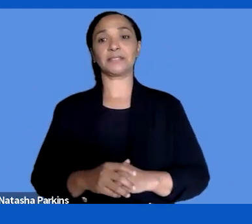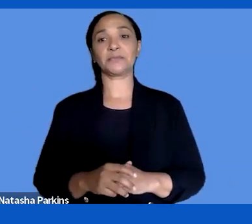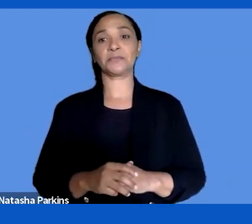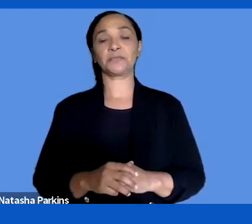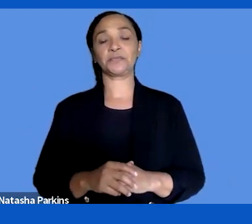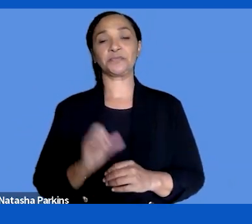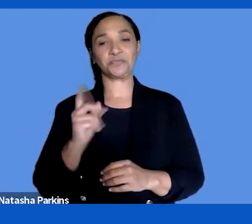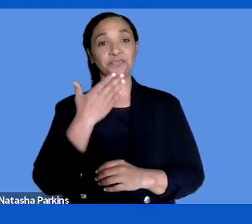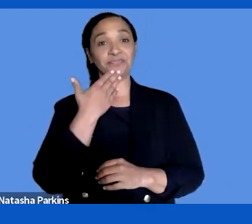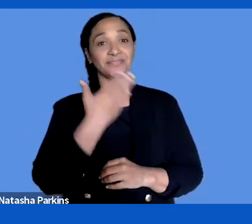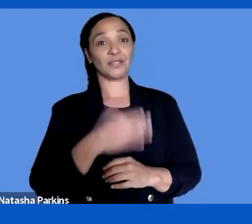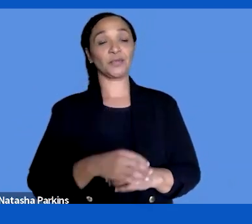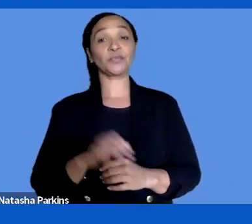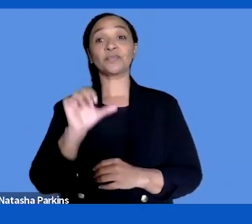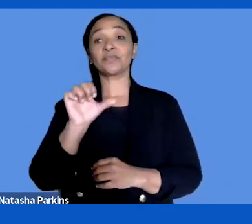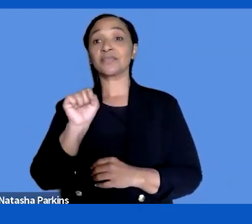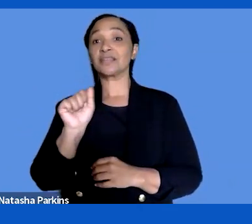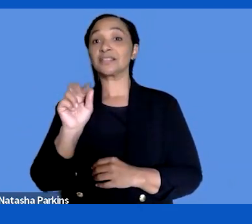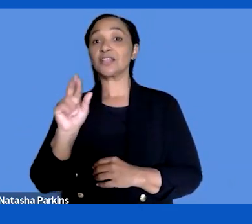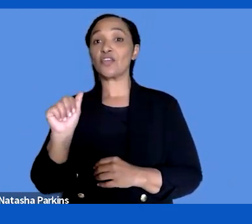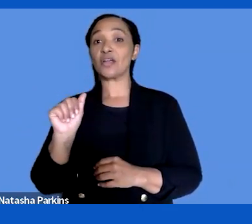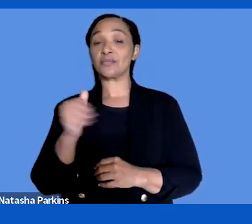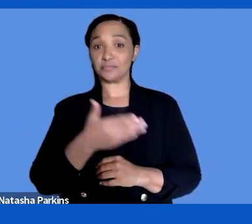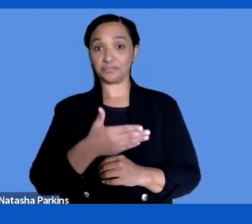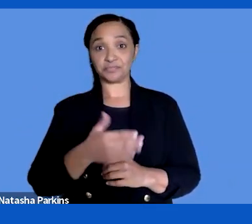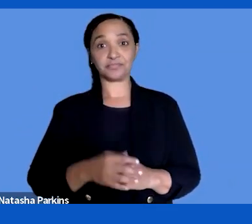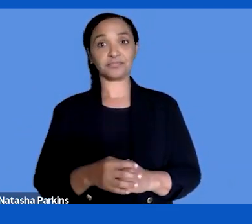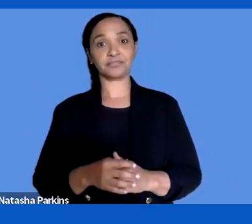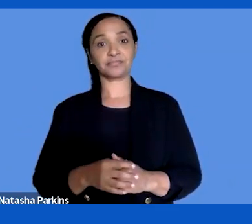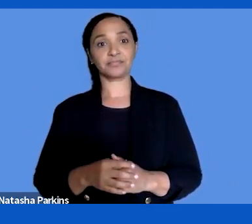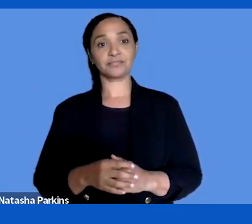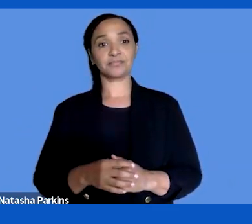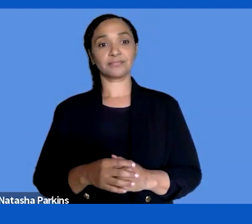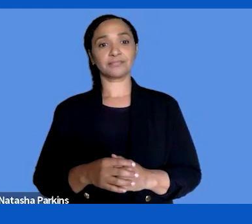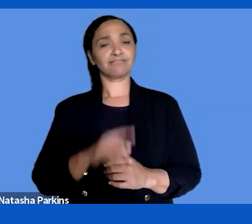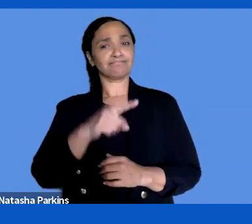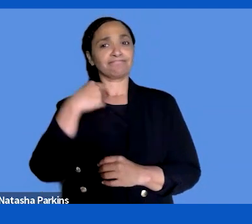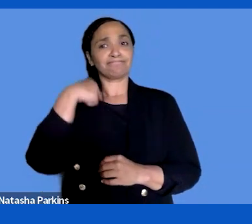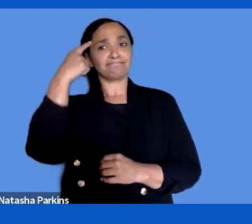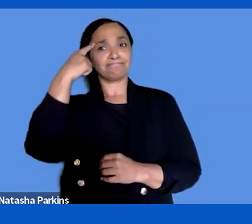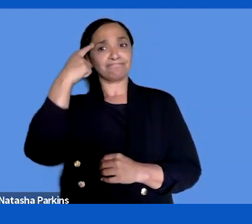Kjellstrand, how can we make sure the needs of all user groups are taken into account?